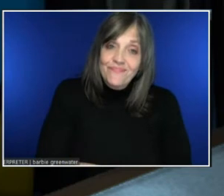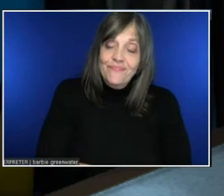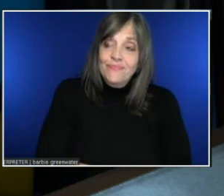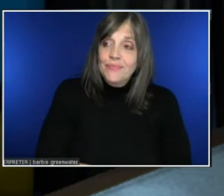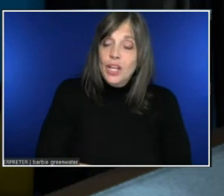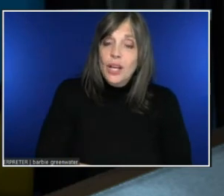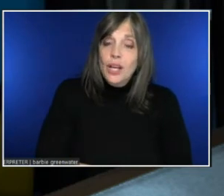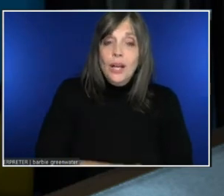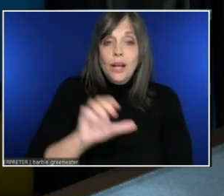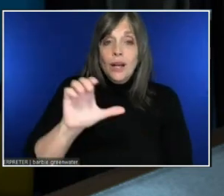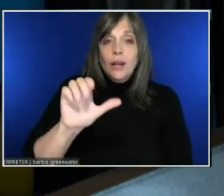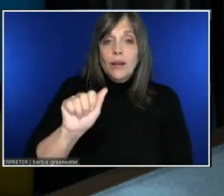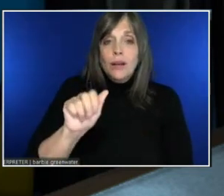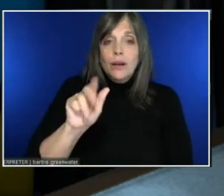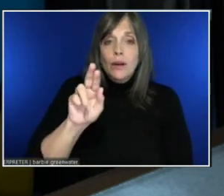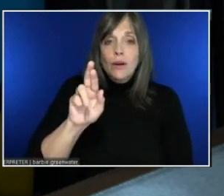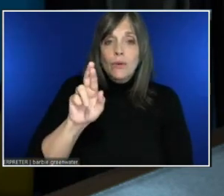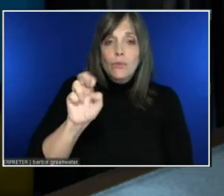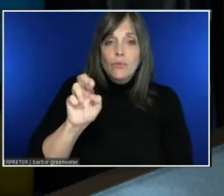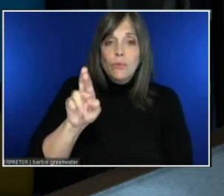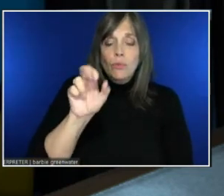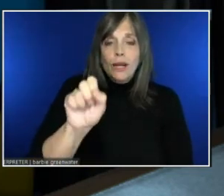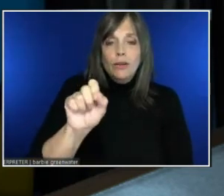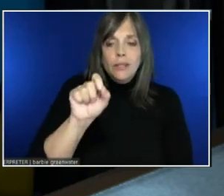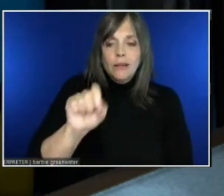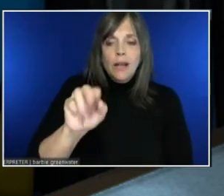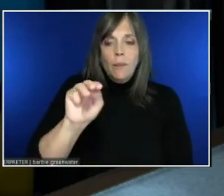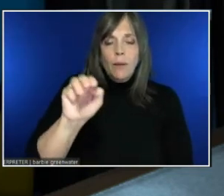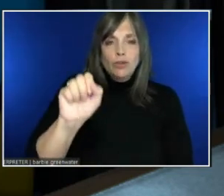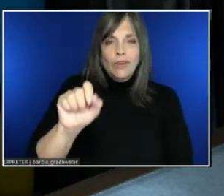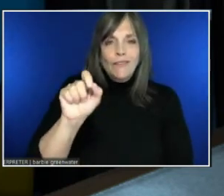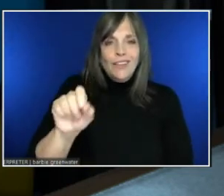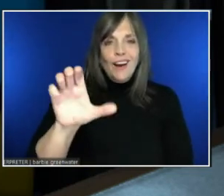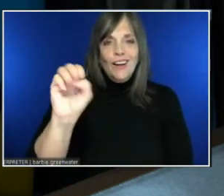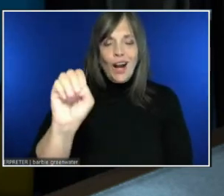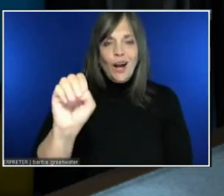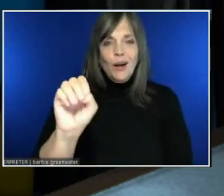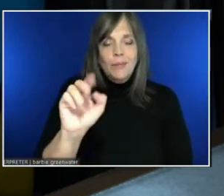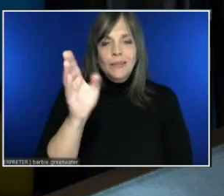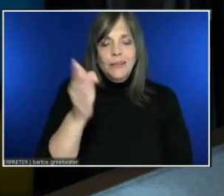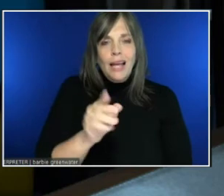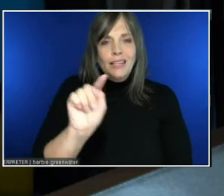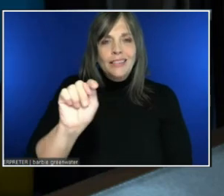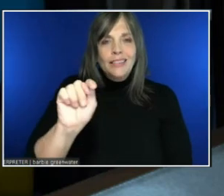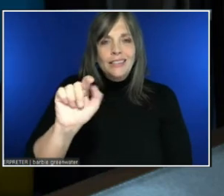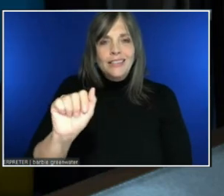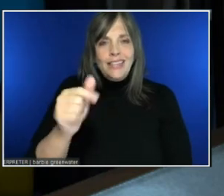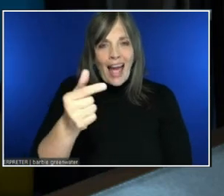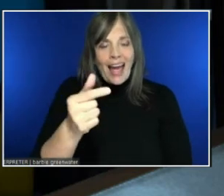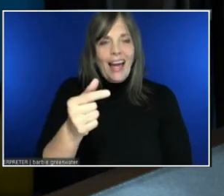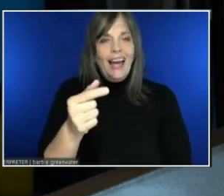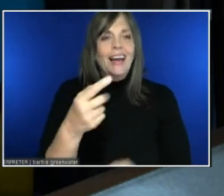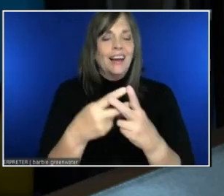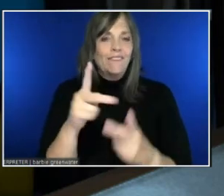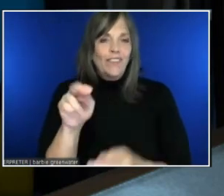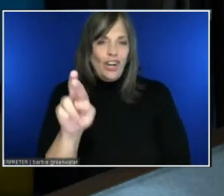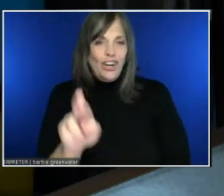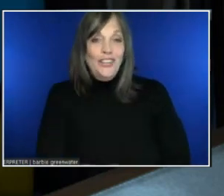Tag AltSpace VR. Cool. I'm gonna go back now...